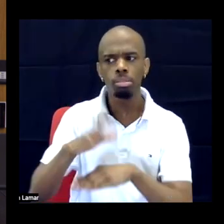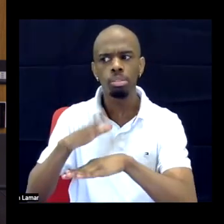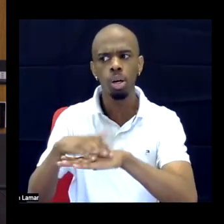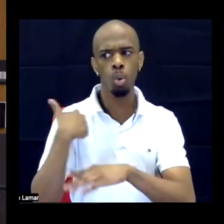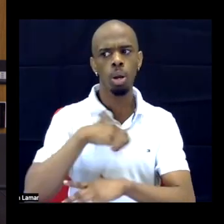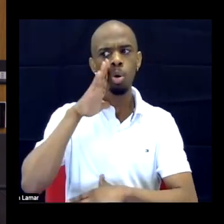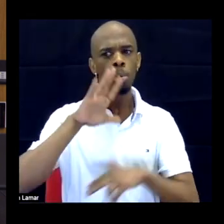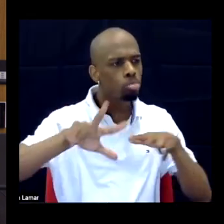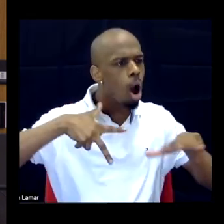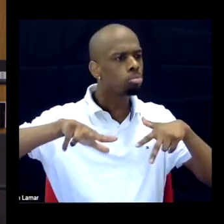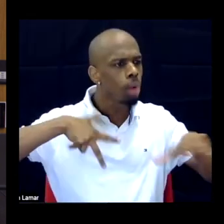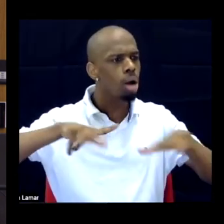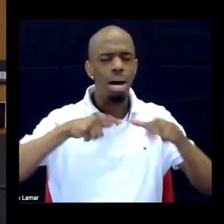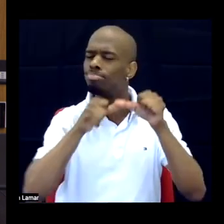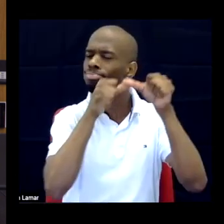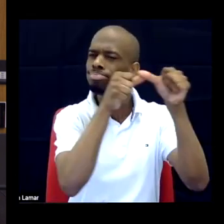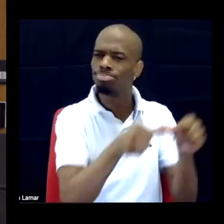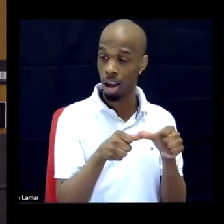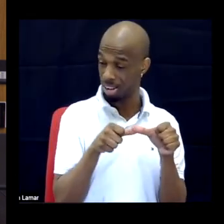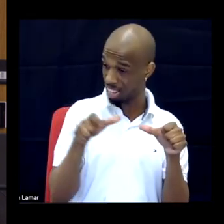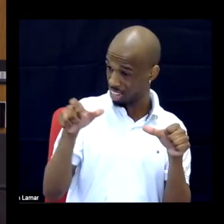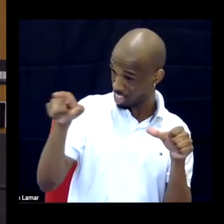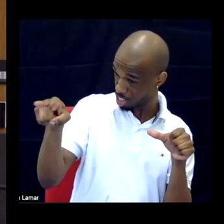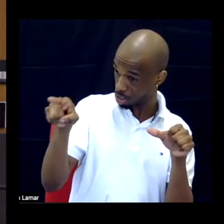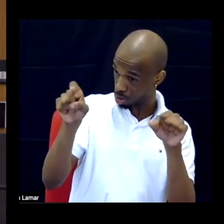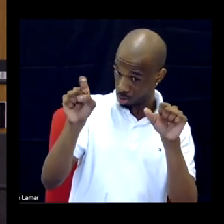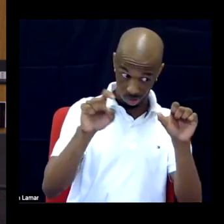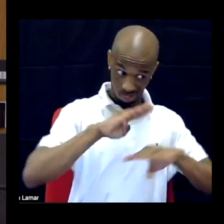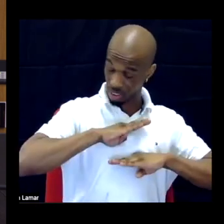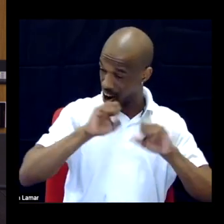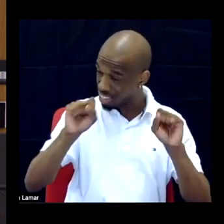Little things that can change who can be involved and how people are involved and make people